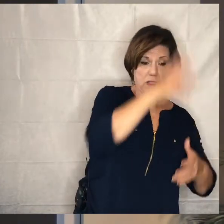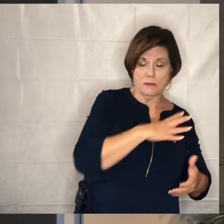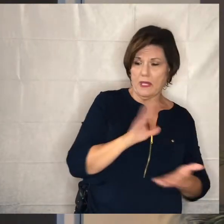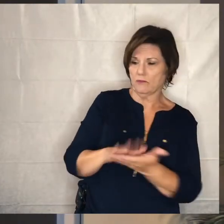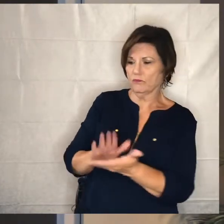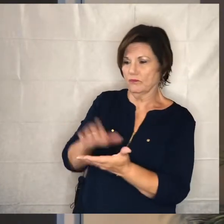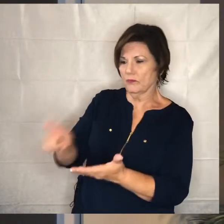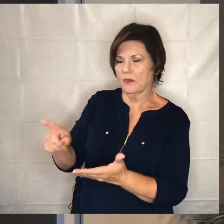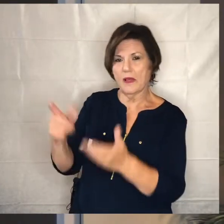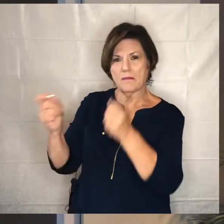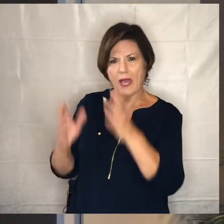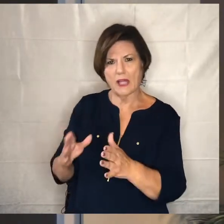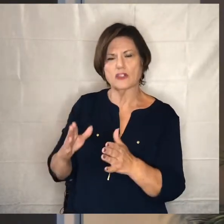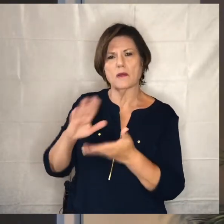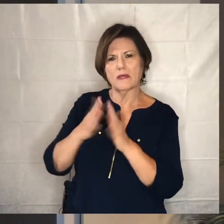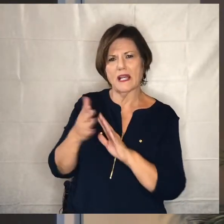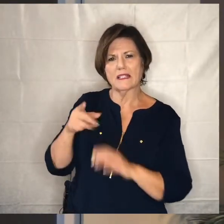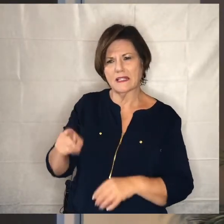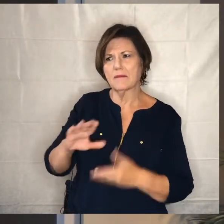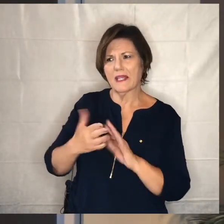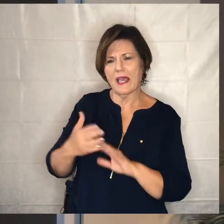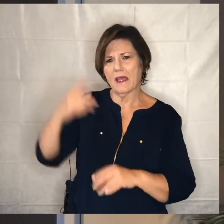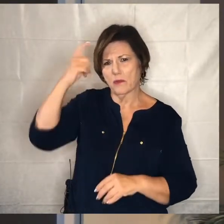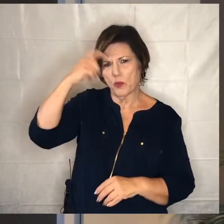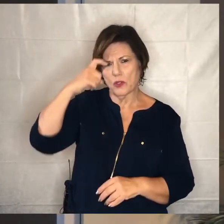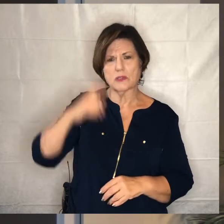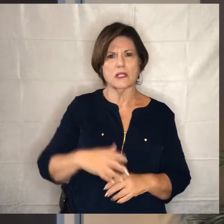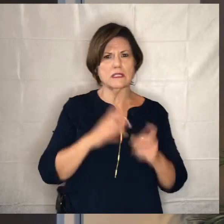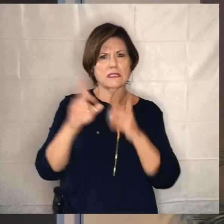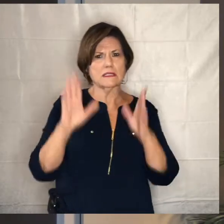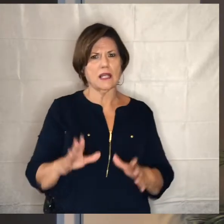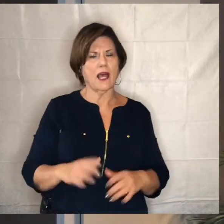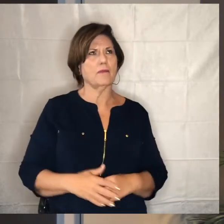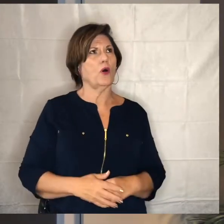acted shrewdly and the disciples i imagine is sort of that if there was